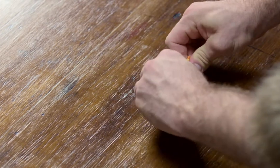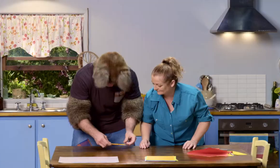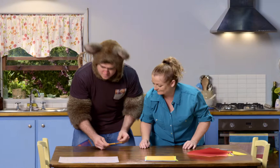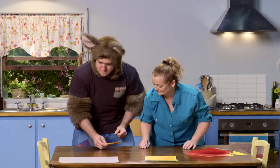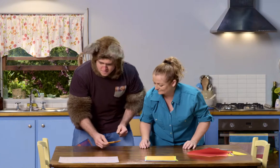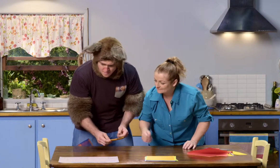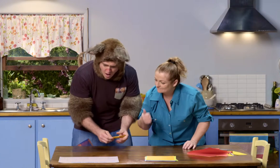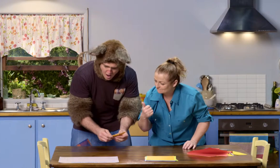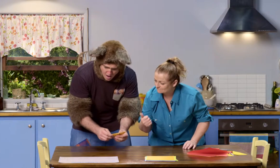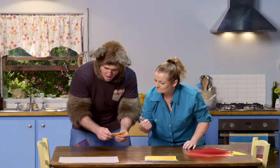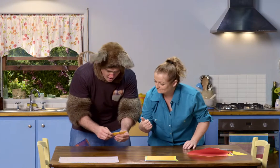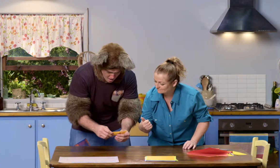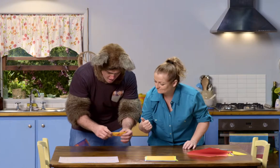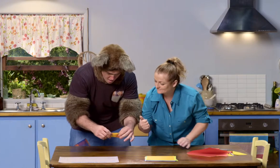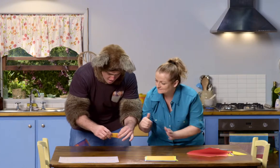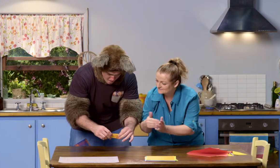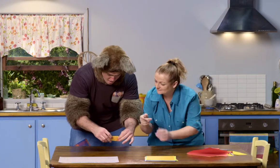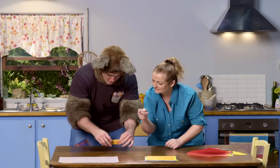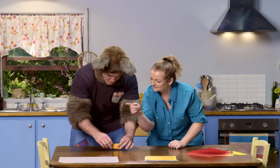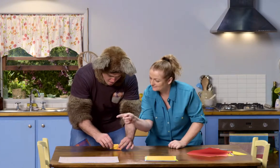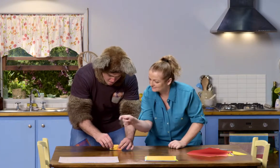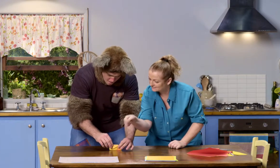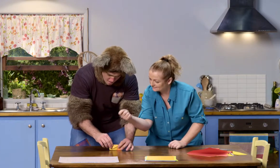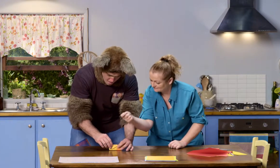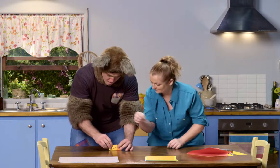OK. Now, what's next?